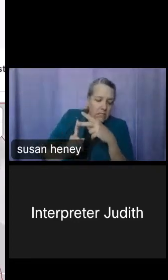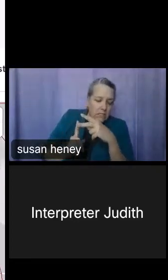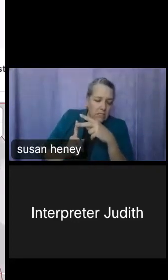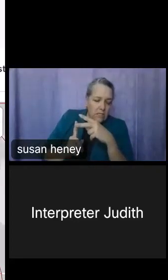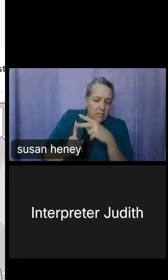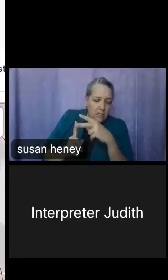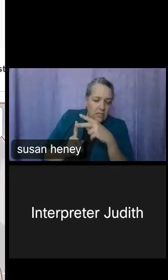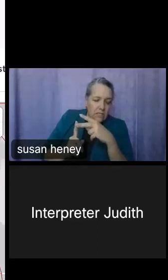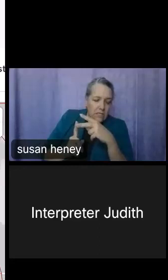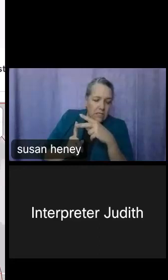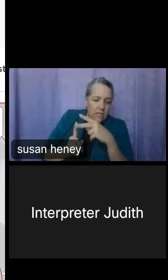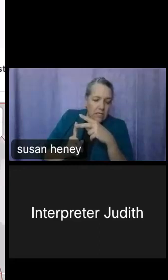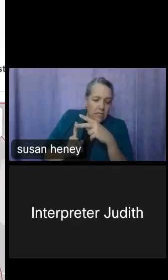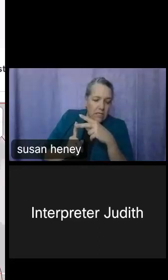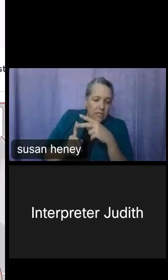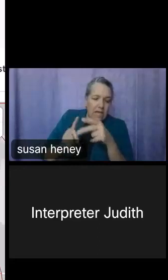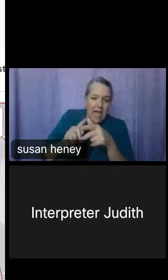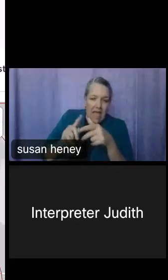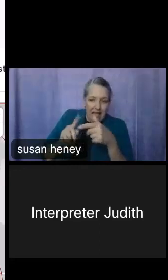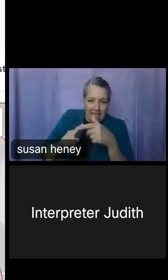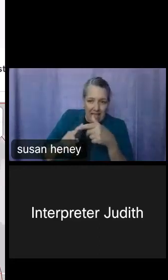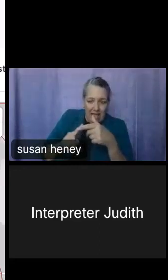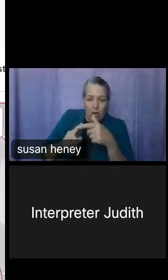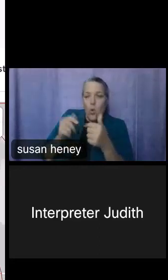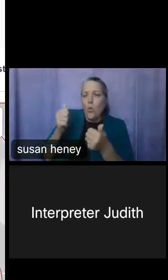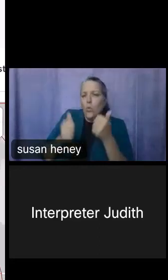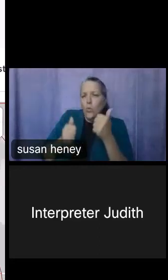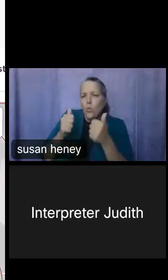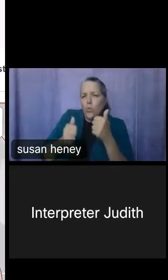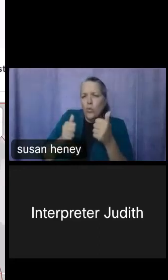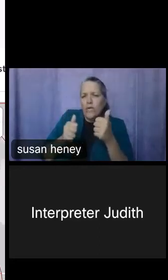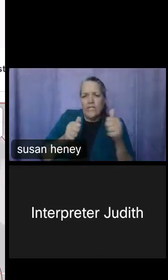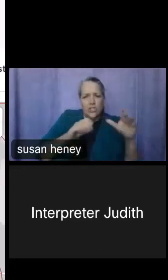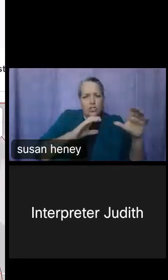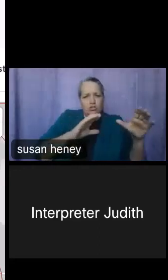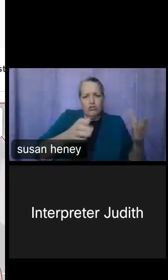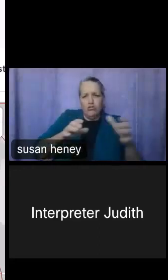And my question was, which census tract has the highest percentage of people with hearing